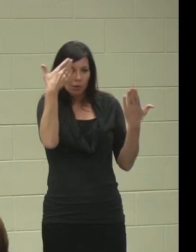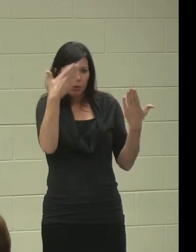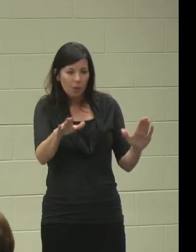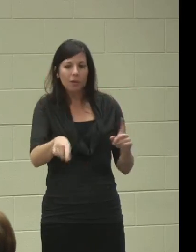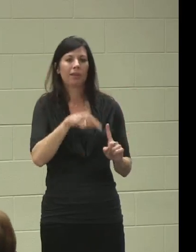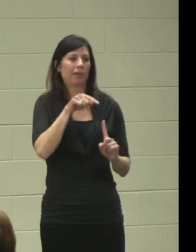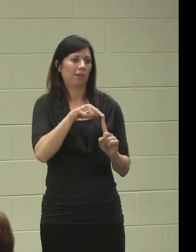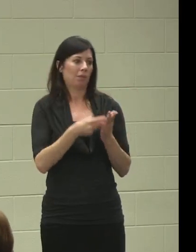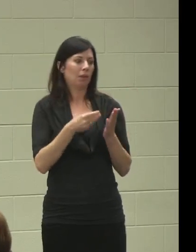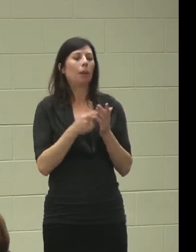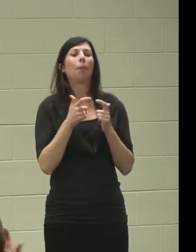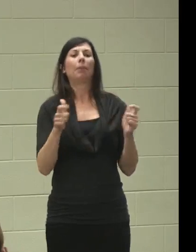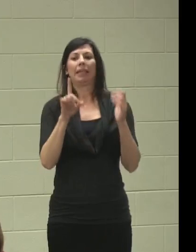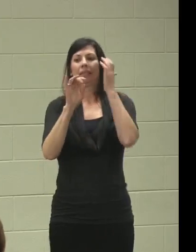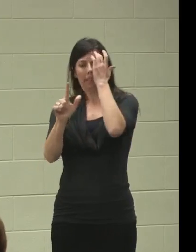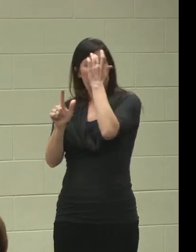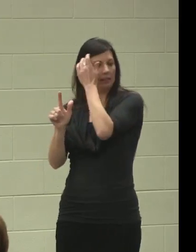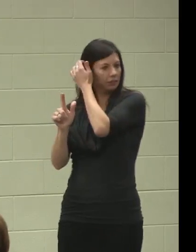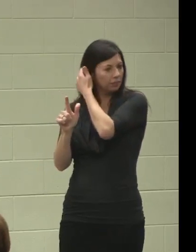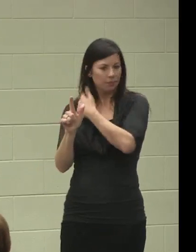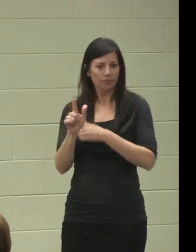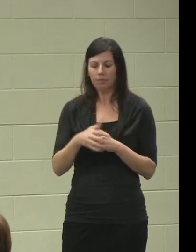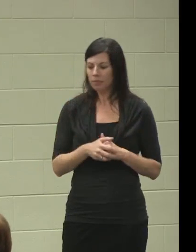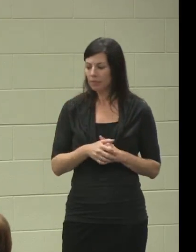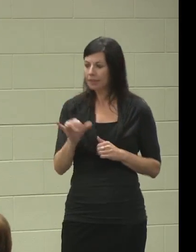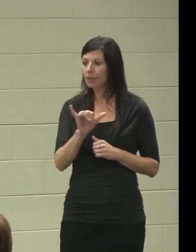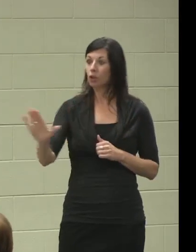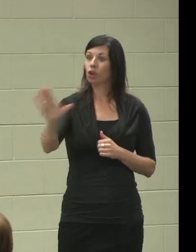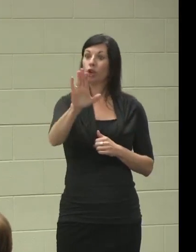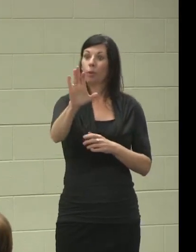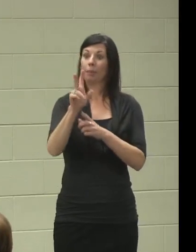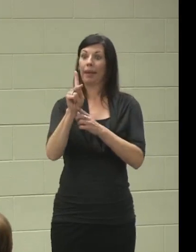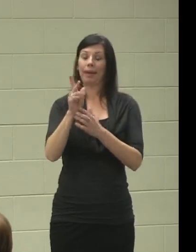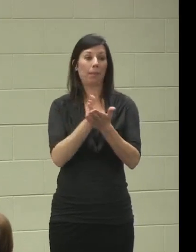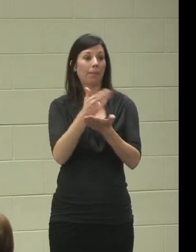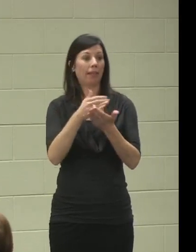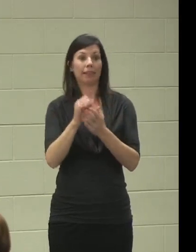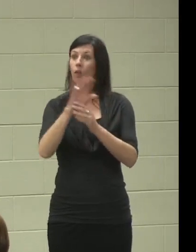that it's a big deal. Just like your bank balance doesn't work, if you don't have money coming in.